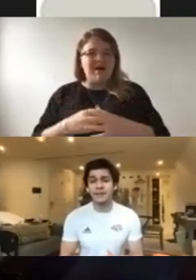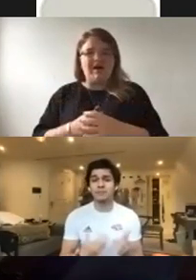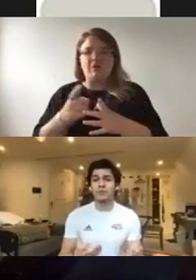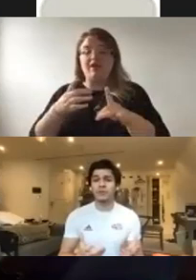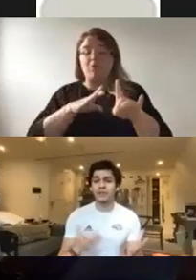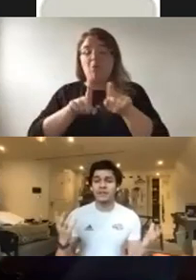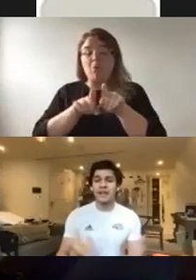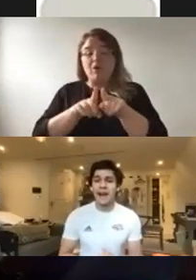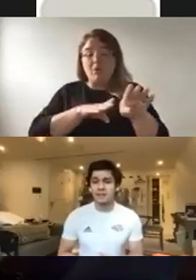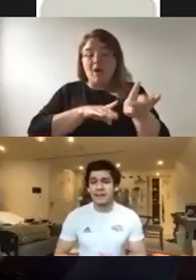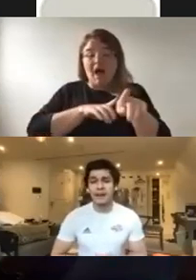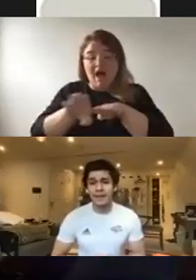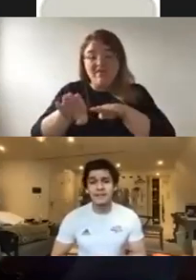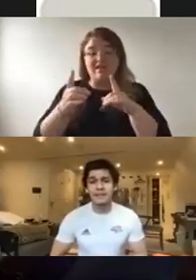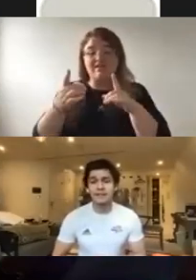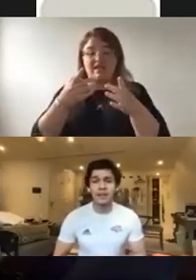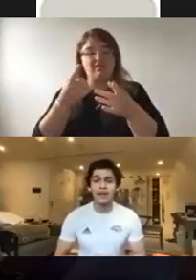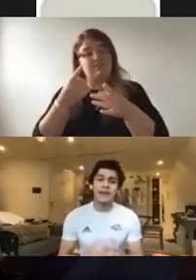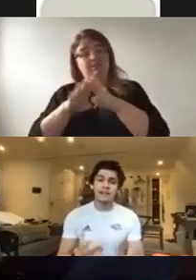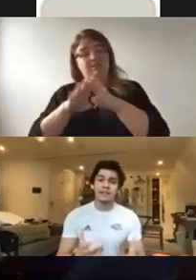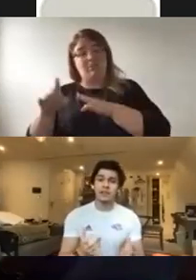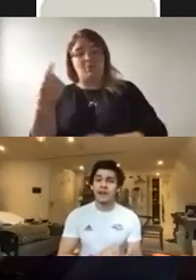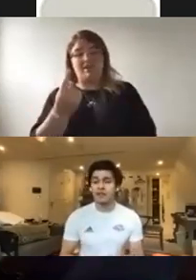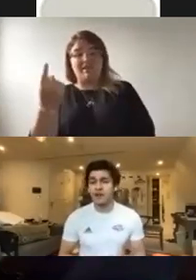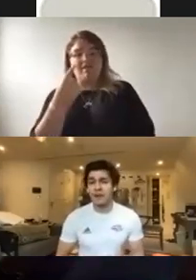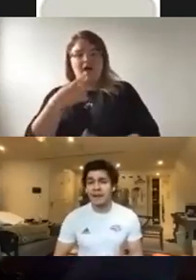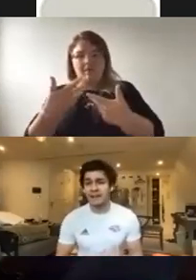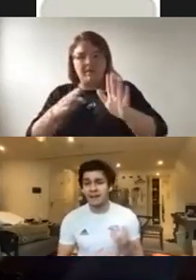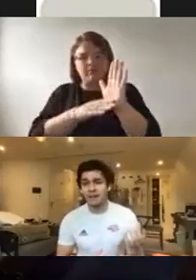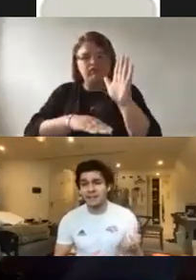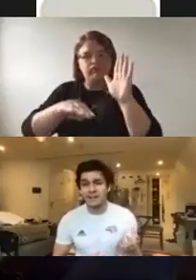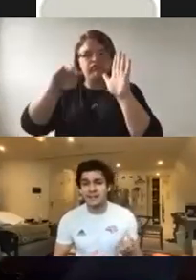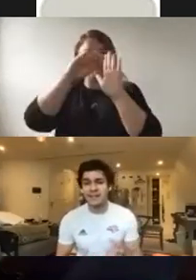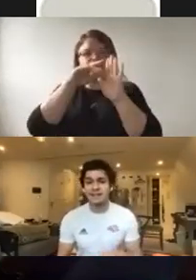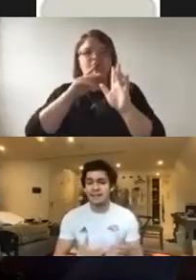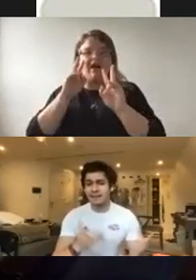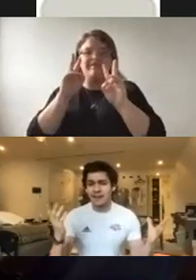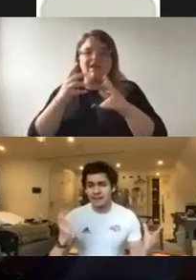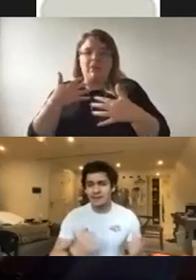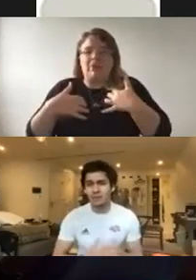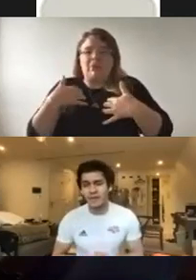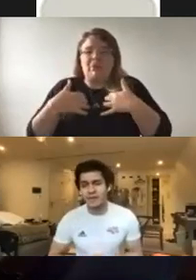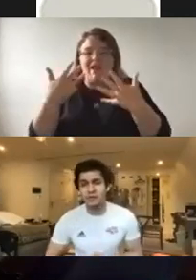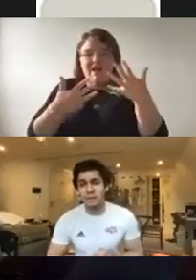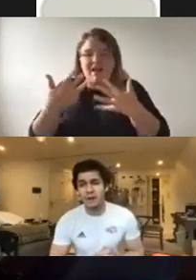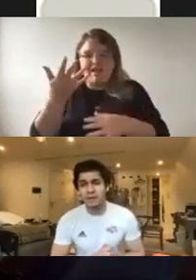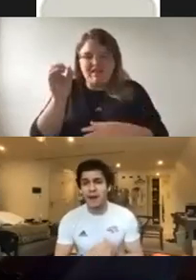the sport has has been elevated so it's just a great throwback and I love these kinds of things and I guess it's what you guys are all about with the